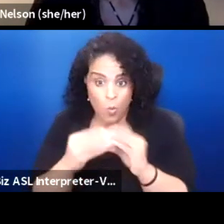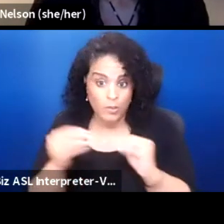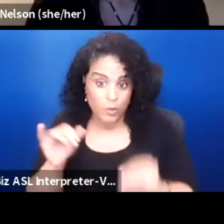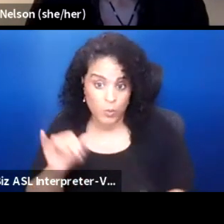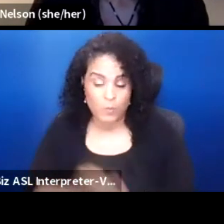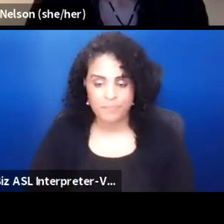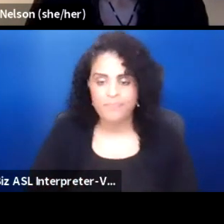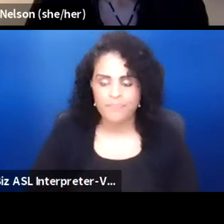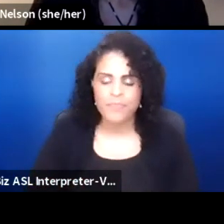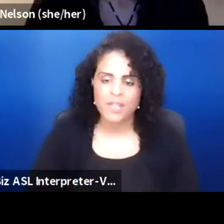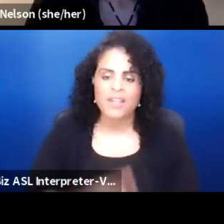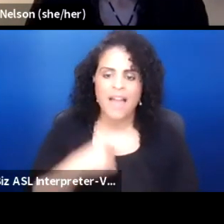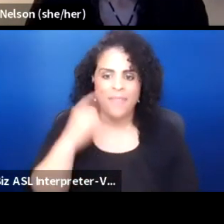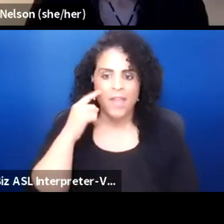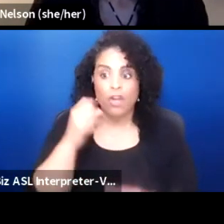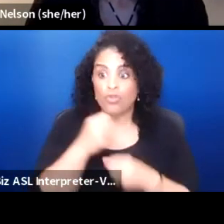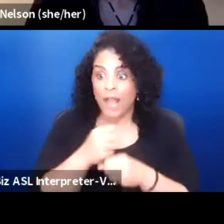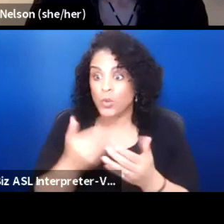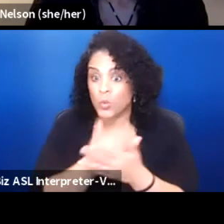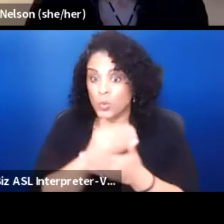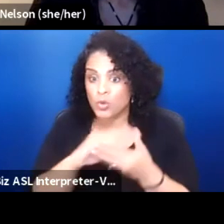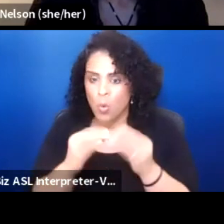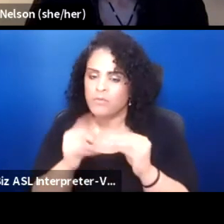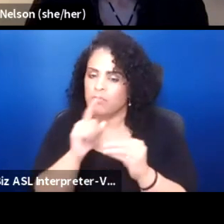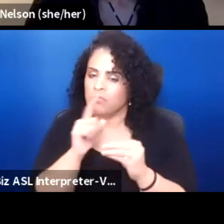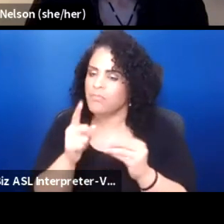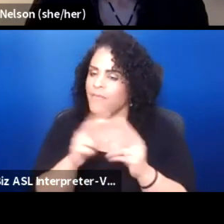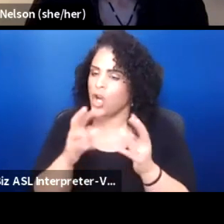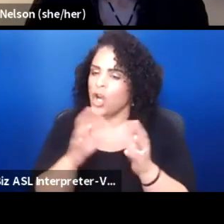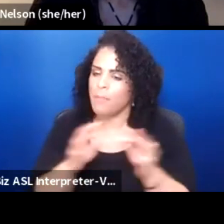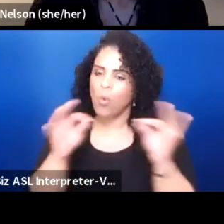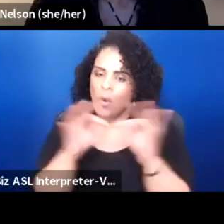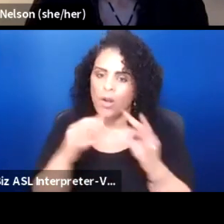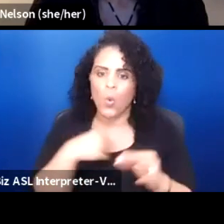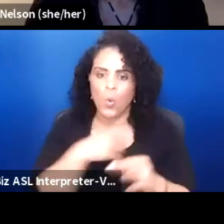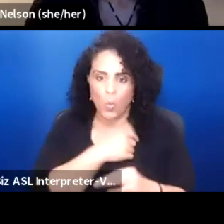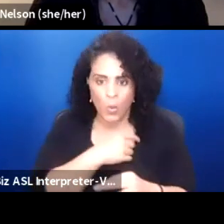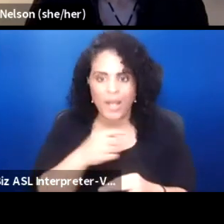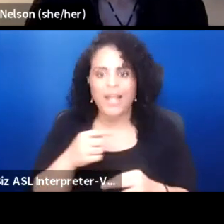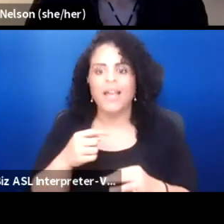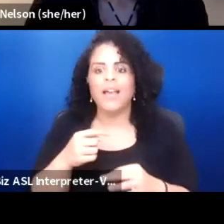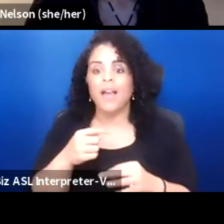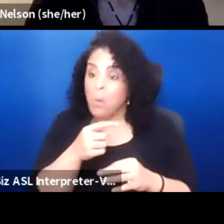So I think creating new stories is very important too. We hold to the old stories, we share them,